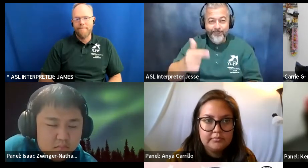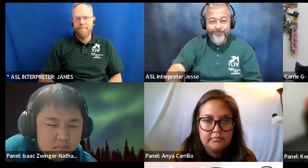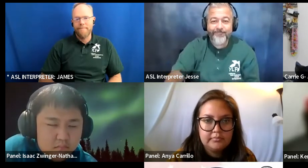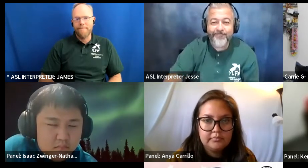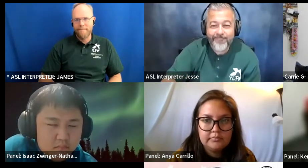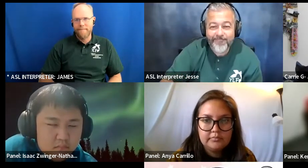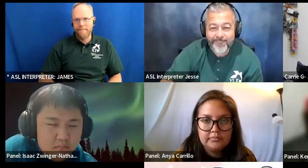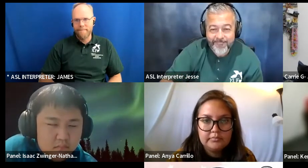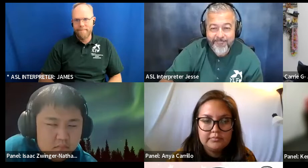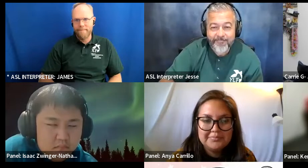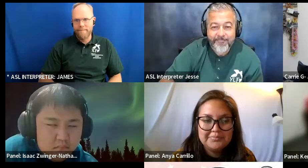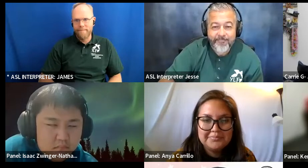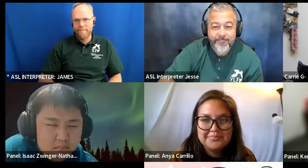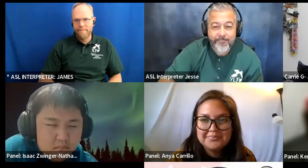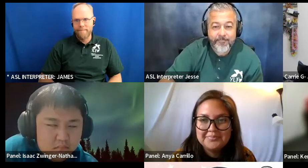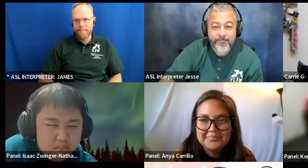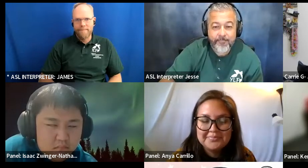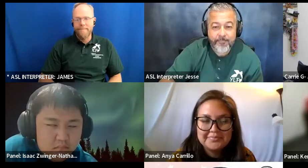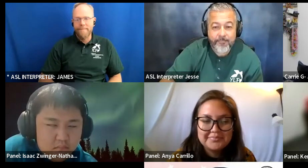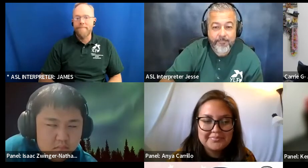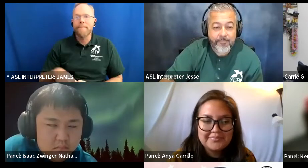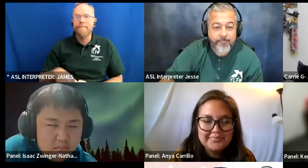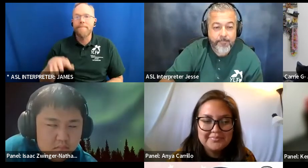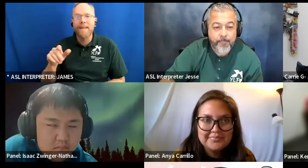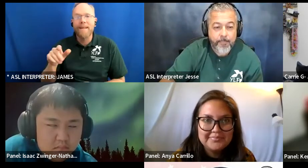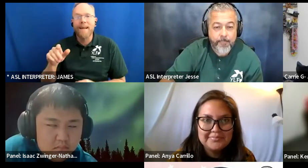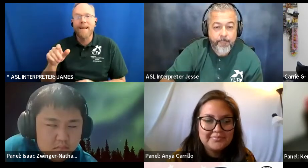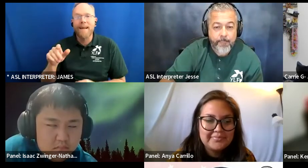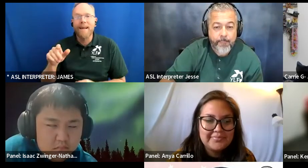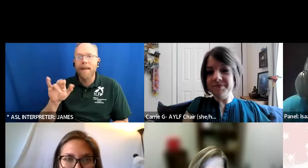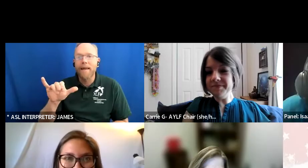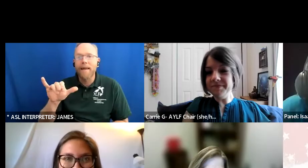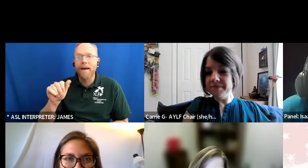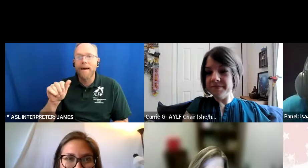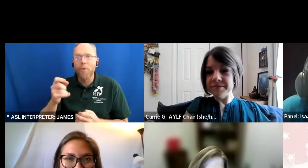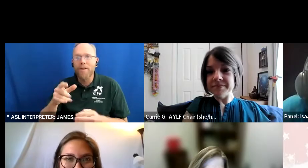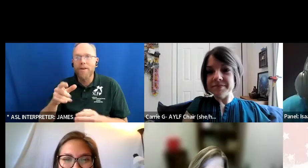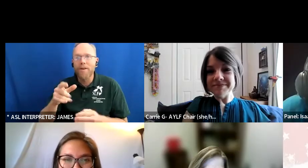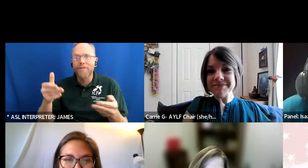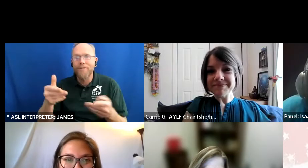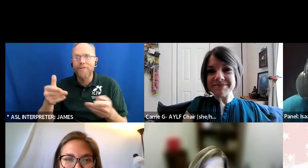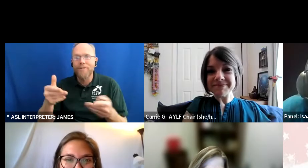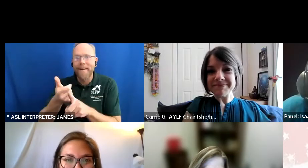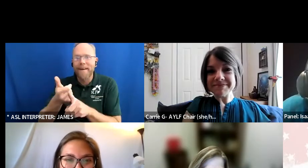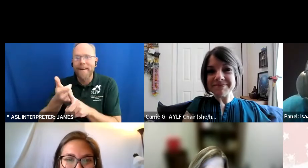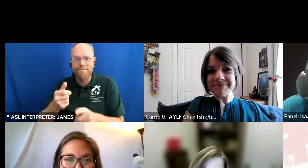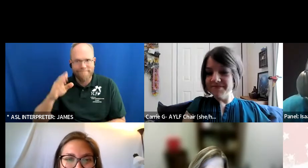is anya do you want to go ahead and introduce yourself yes hello my name is anya carrillo